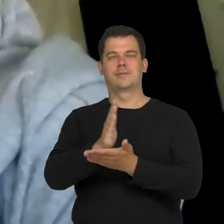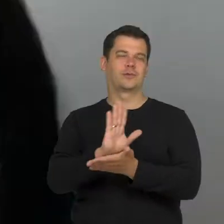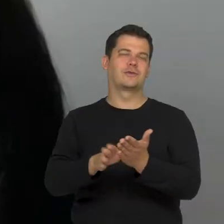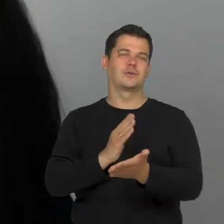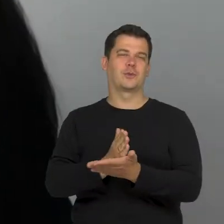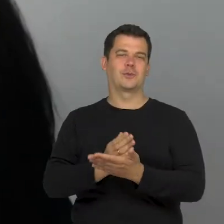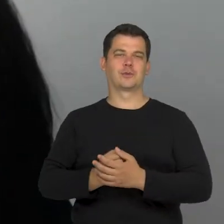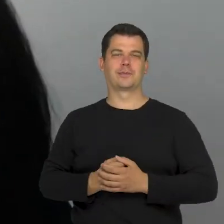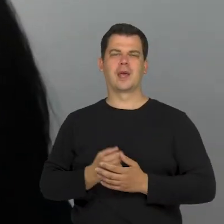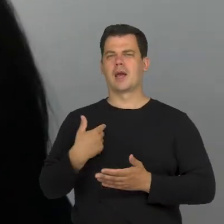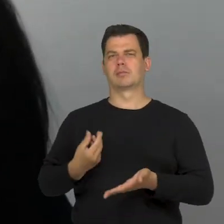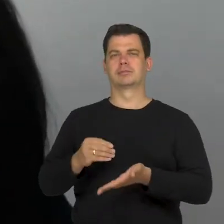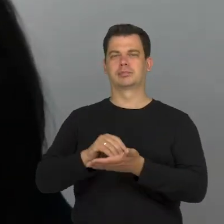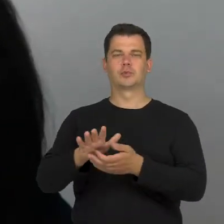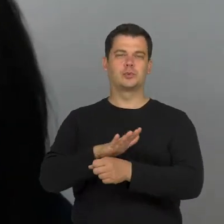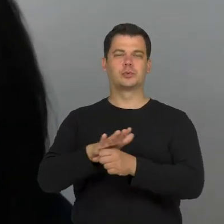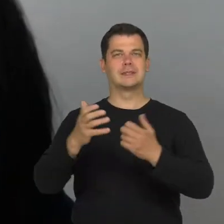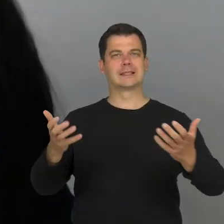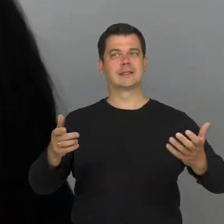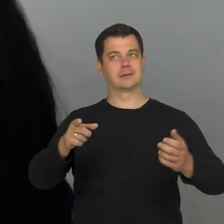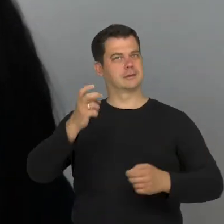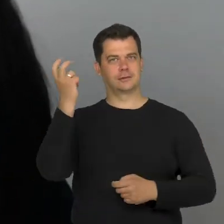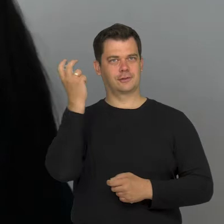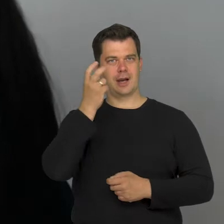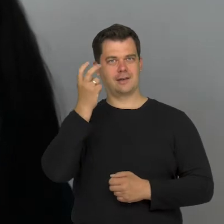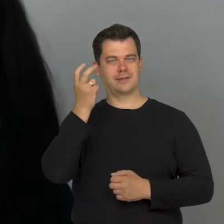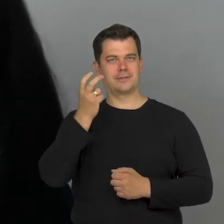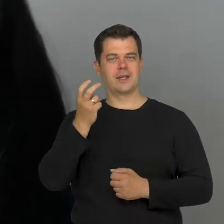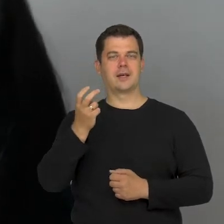I would like to mention one interesting thing here.